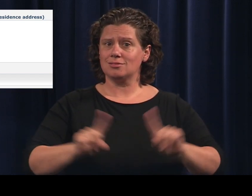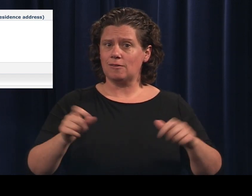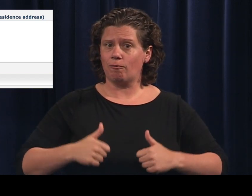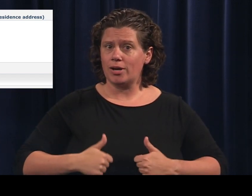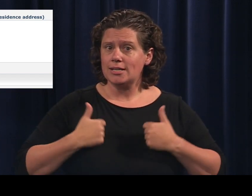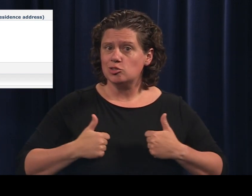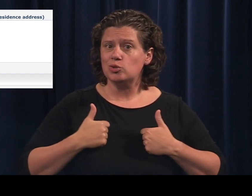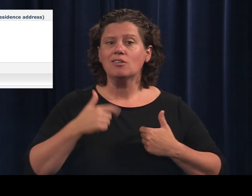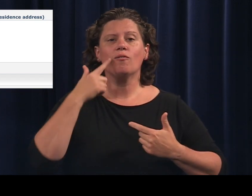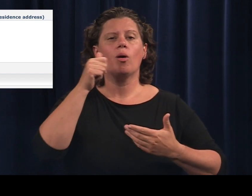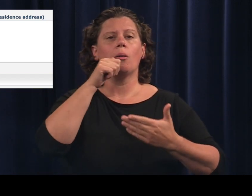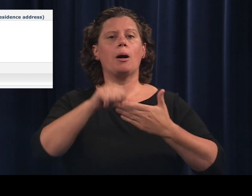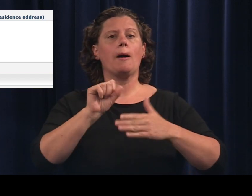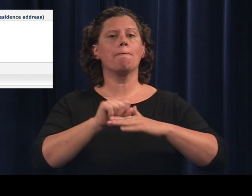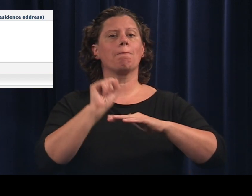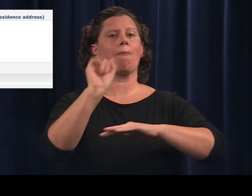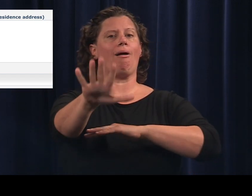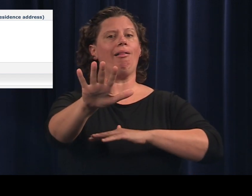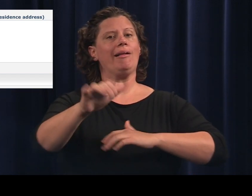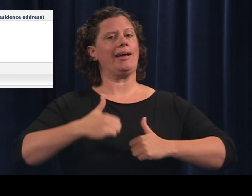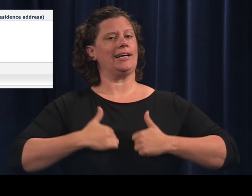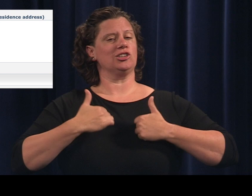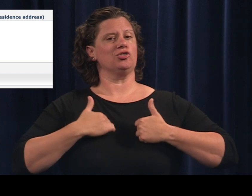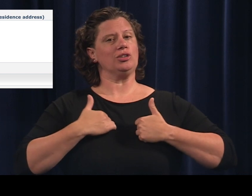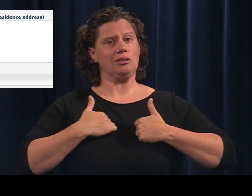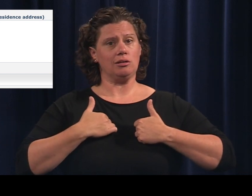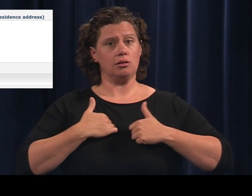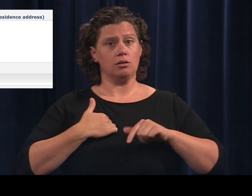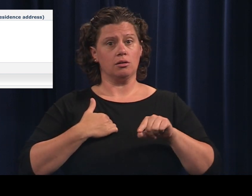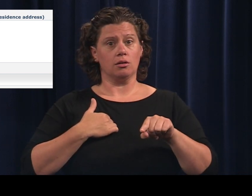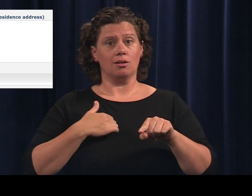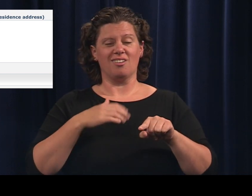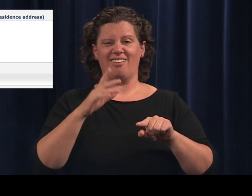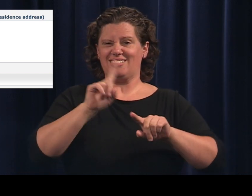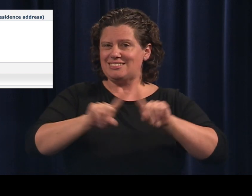Enter the desired address in the mailing address field.